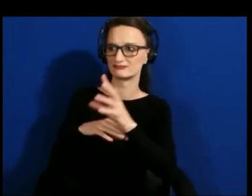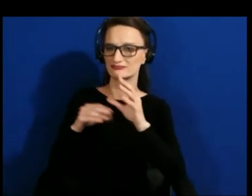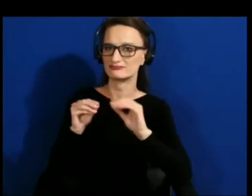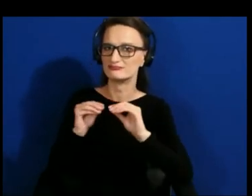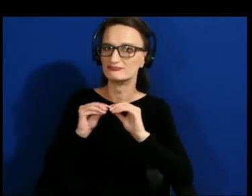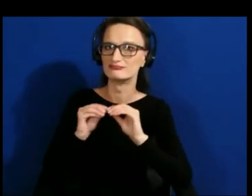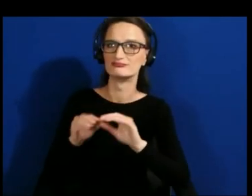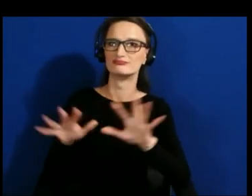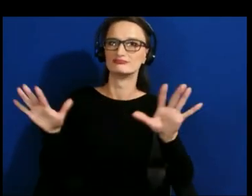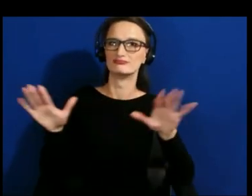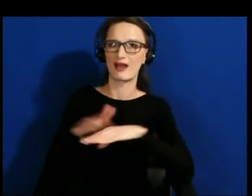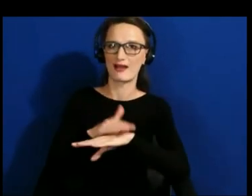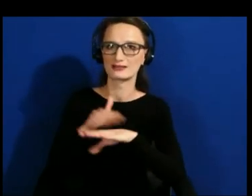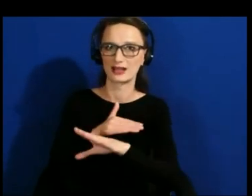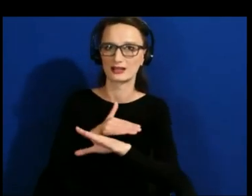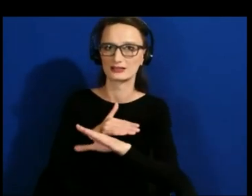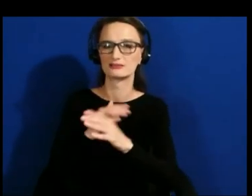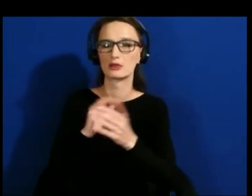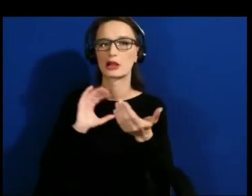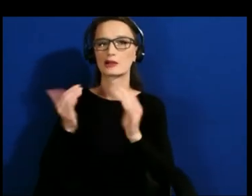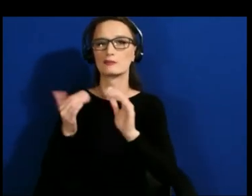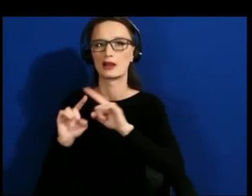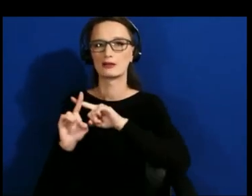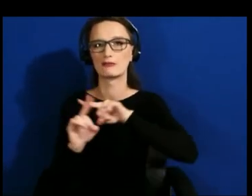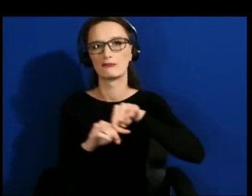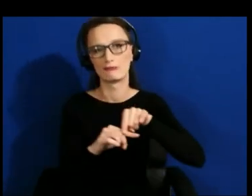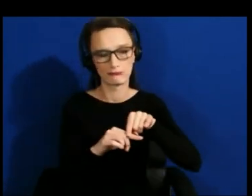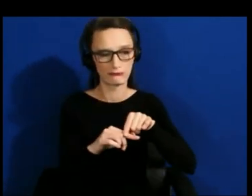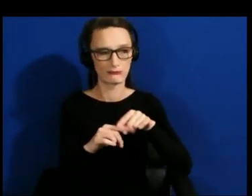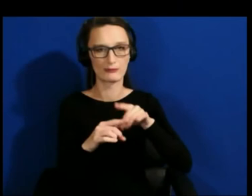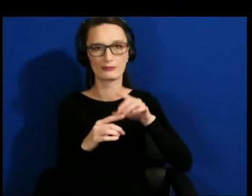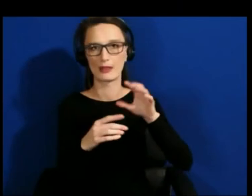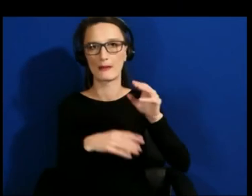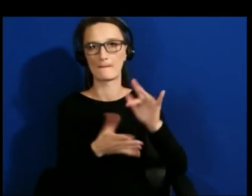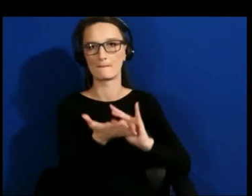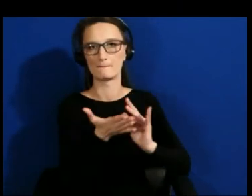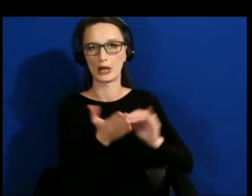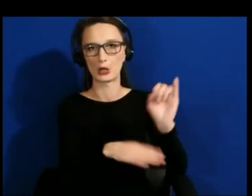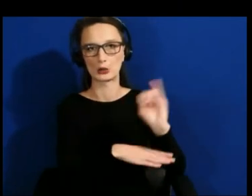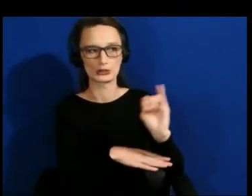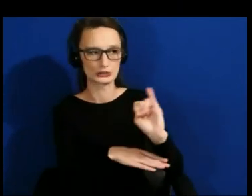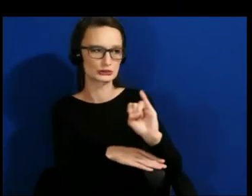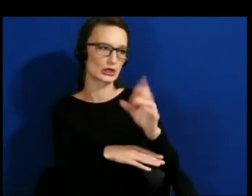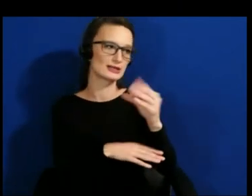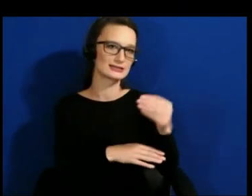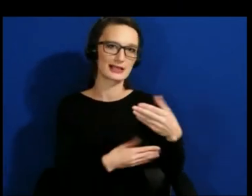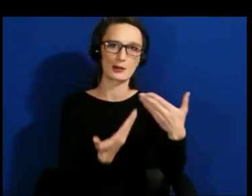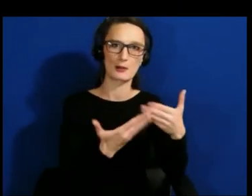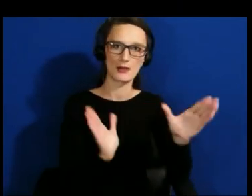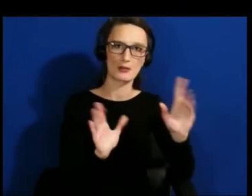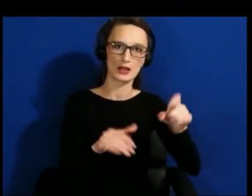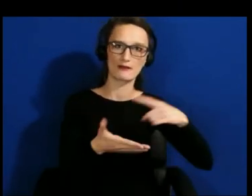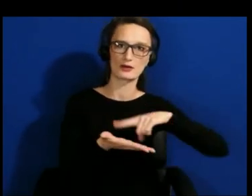the dependencies on medical insurance funding and public sector out of taxes to pay for that